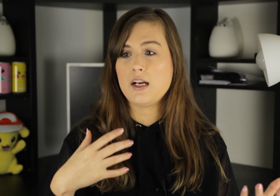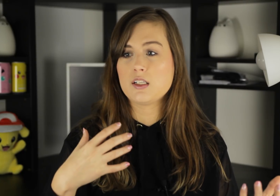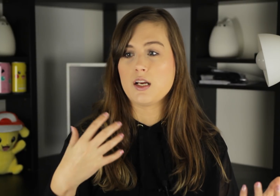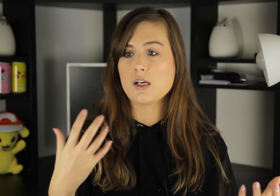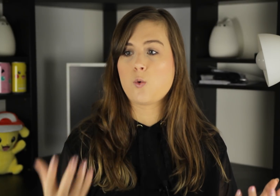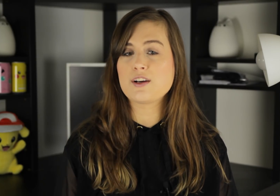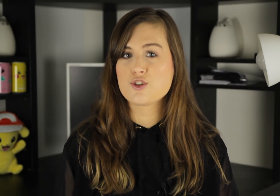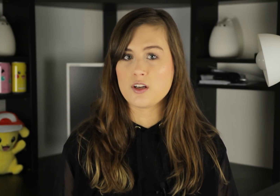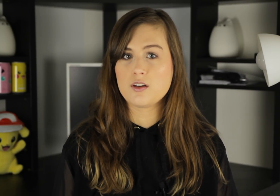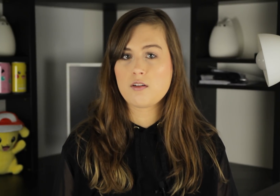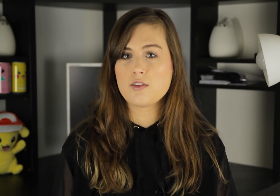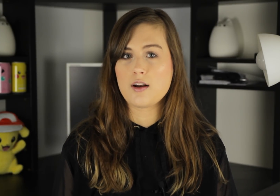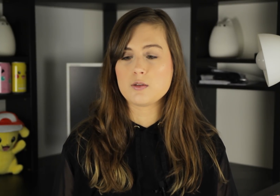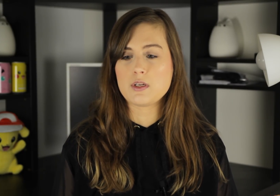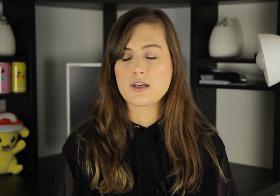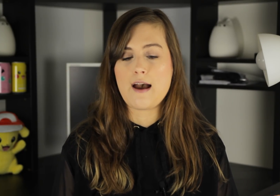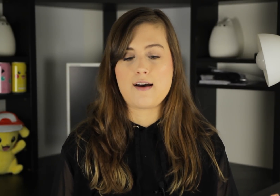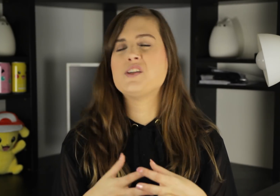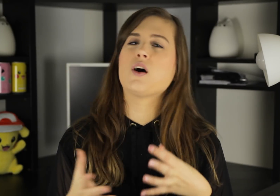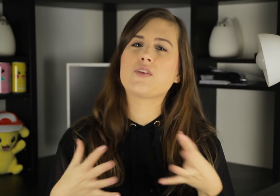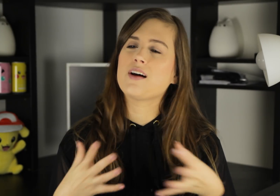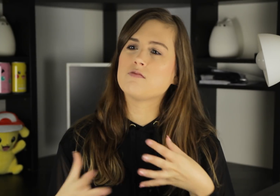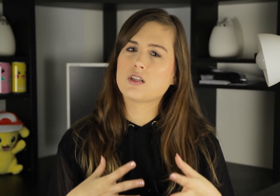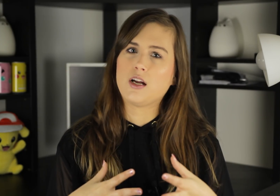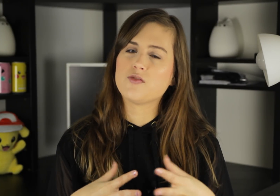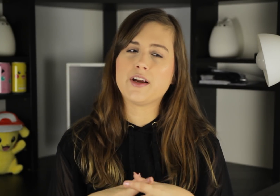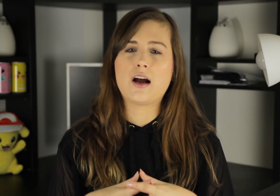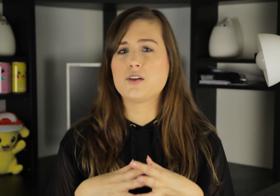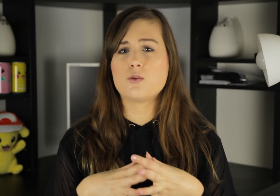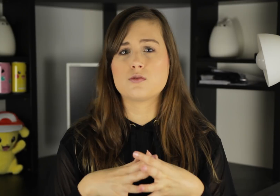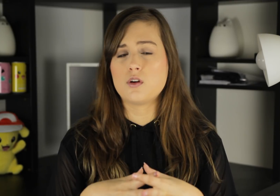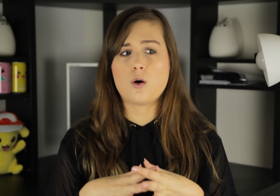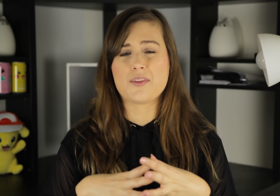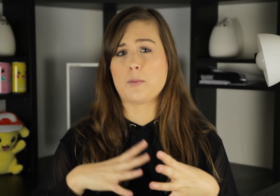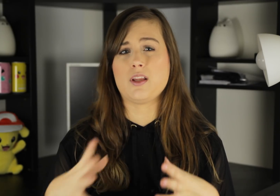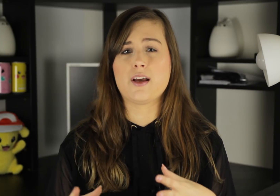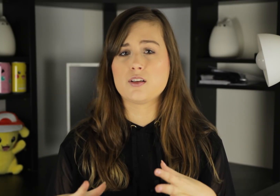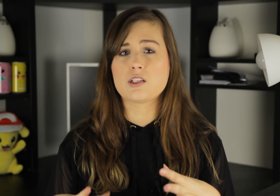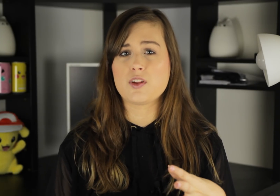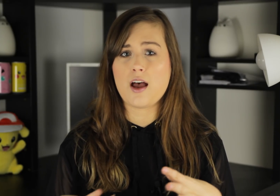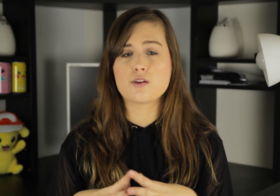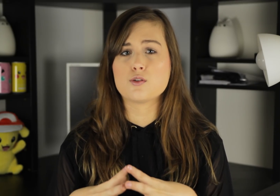Is it a question that is being asked? You know, that kind of thing. I don't know what the plan is for that.